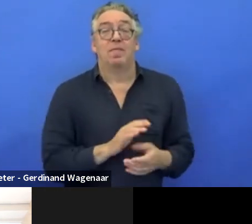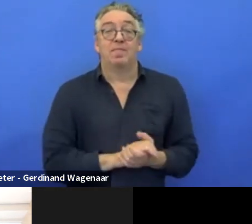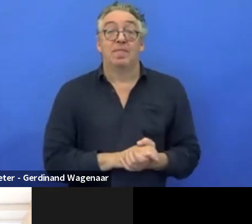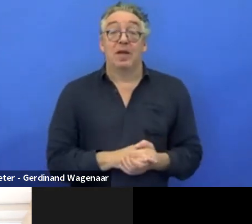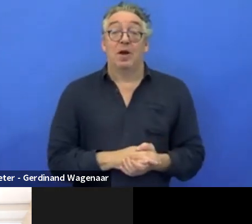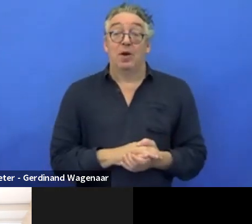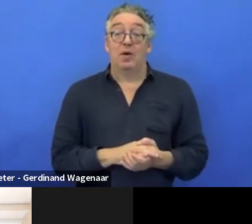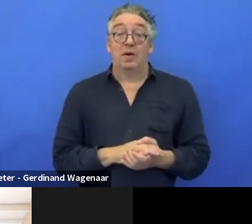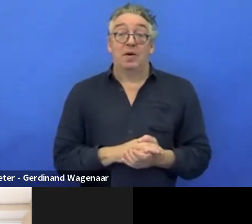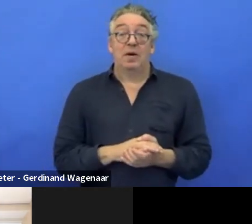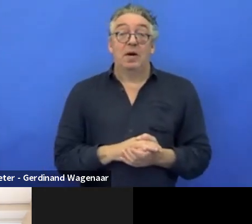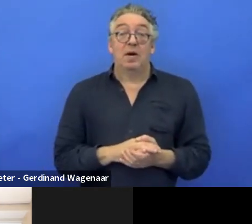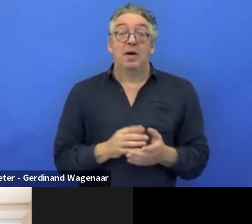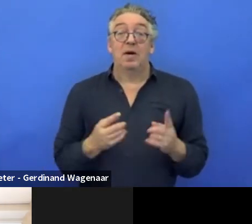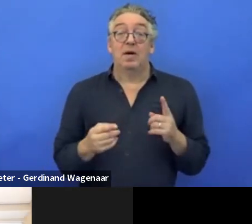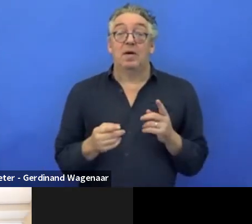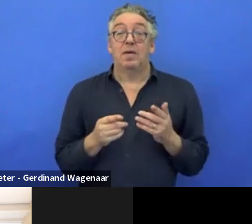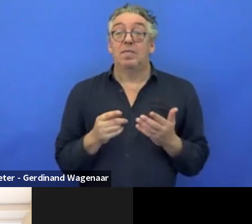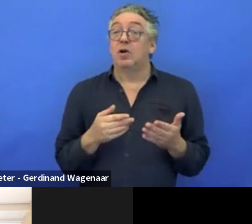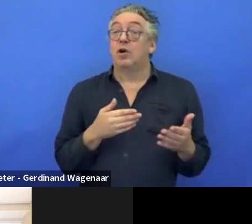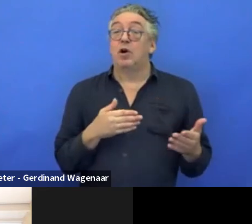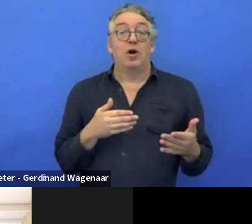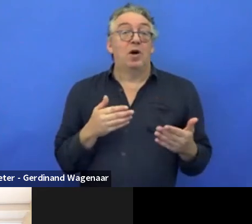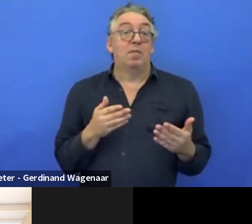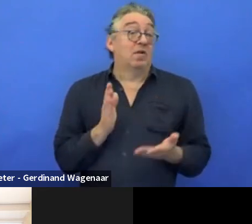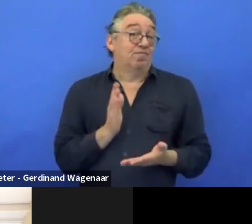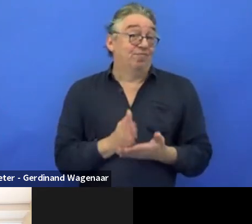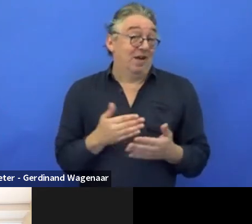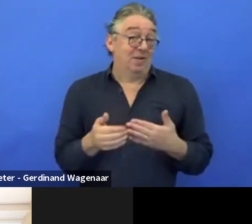no matter if we participate as advisory board members,